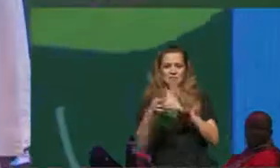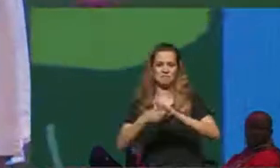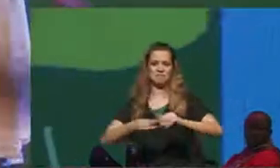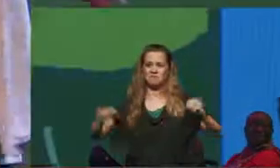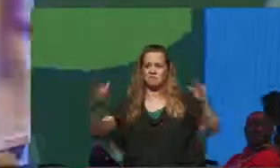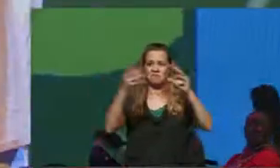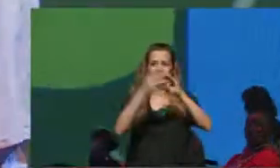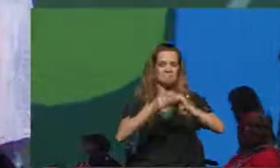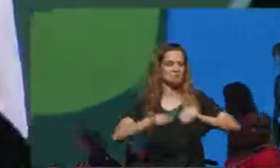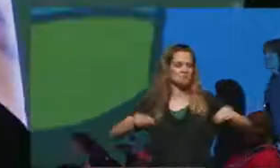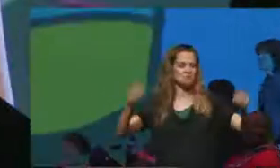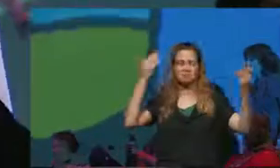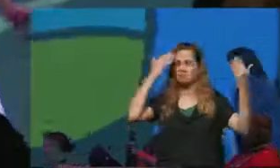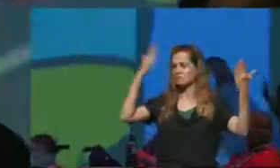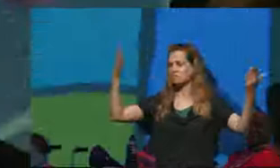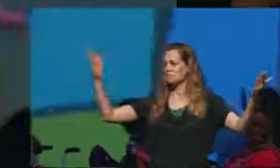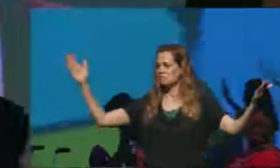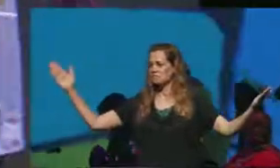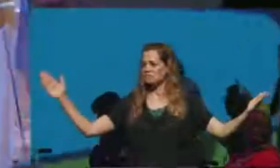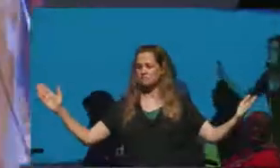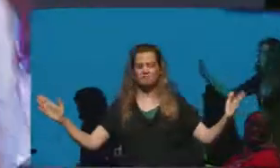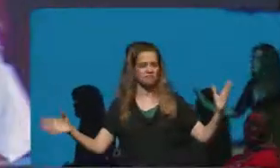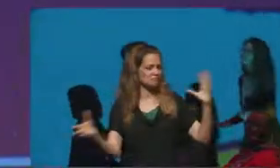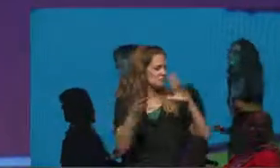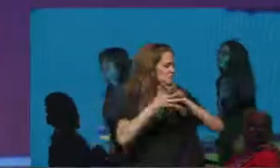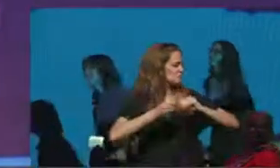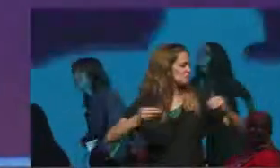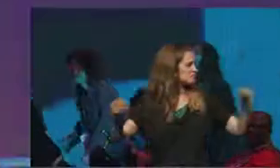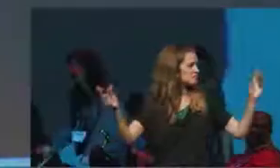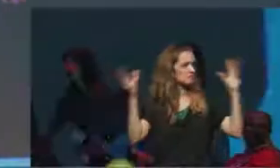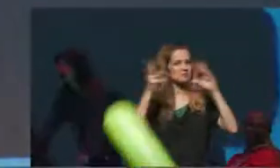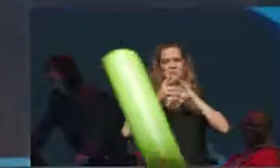drifting in a tale untold. Hope is planted.